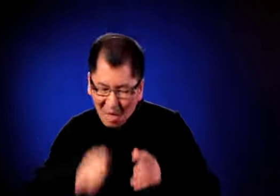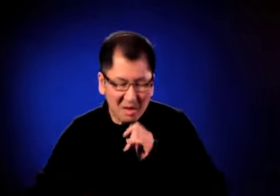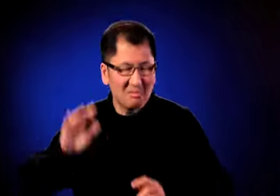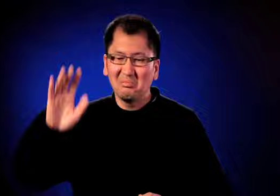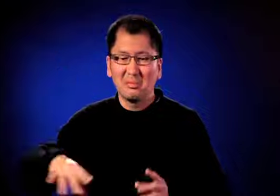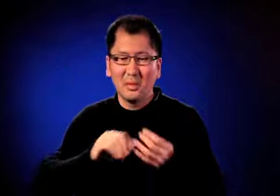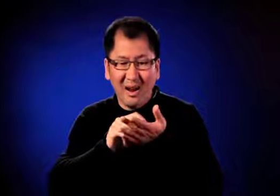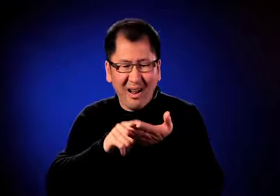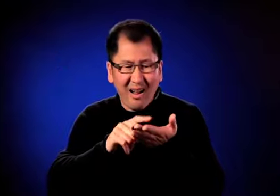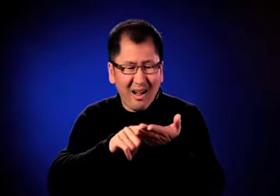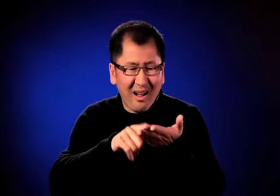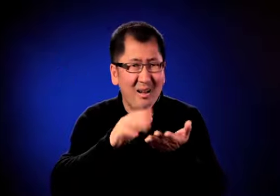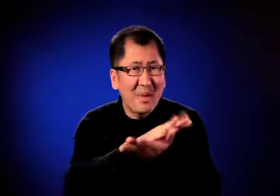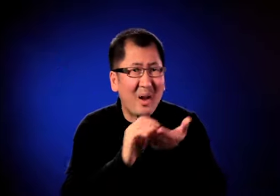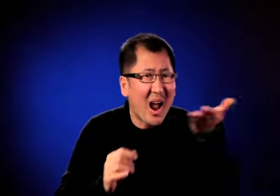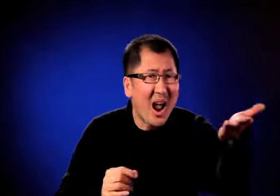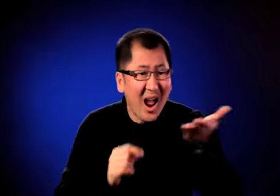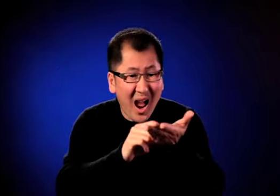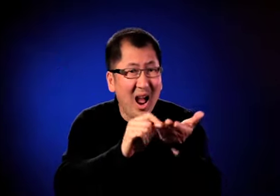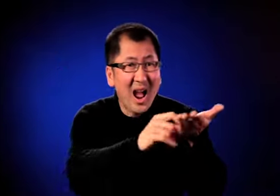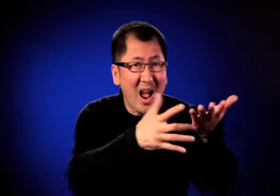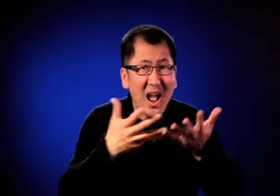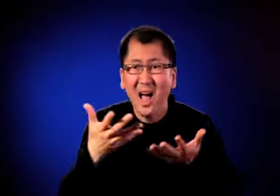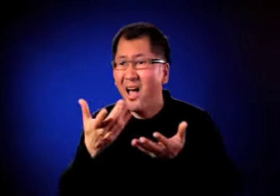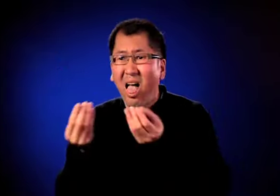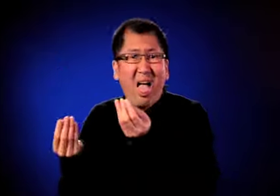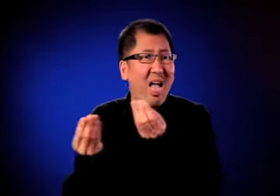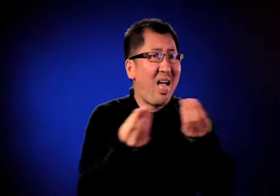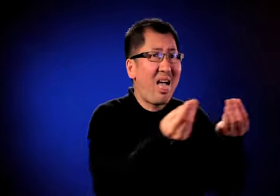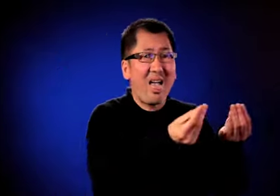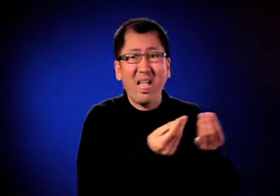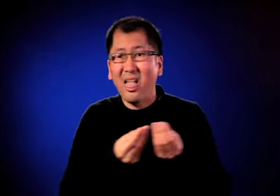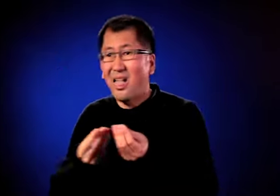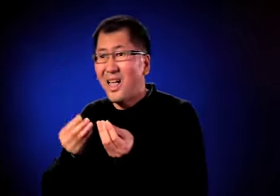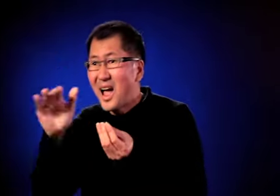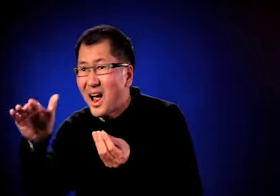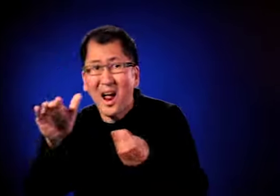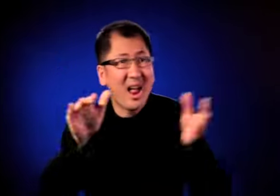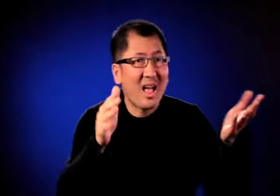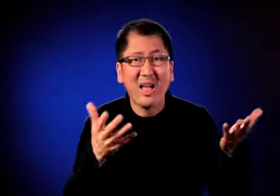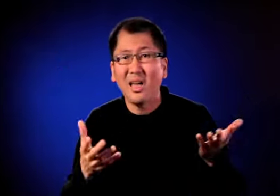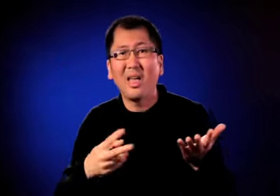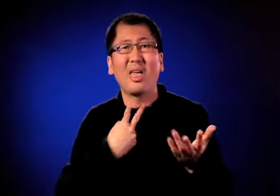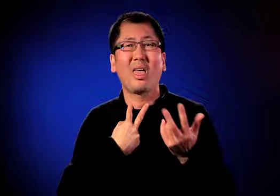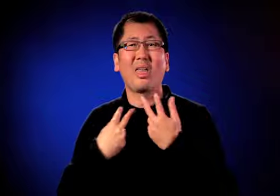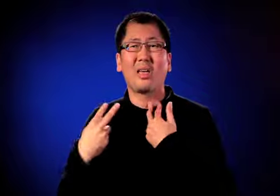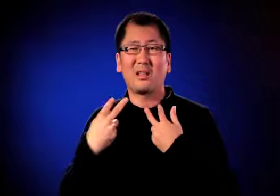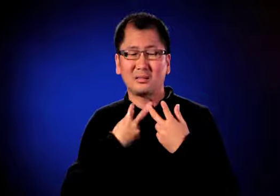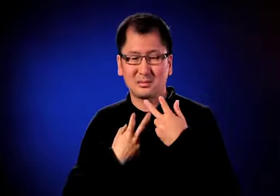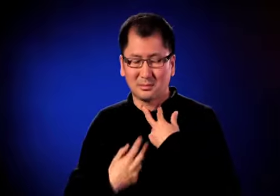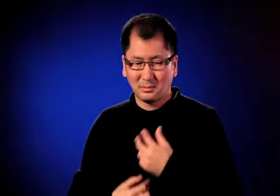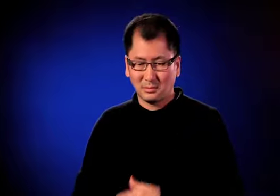feeling panicky and trapped to the bed. The nurse completely ignored every note my wife handed to her